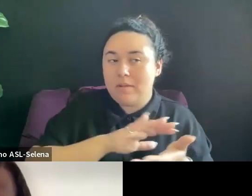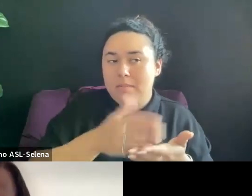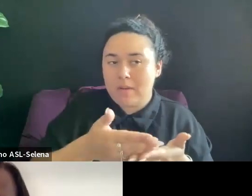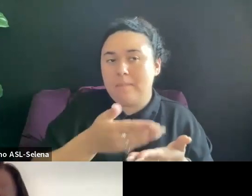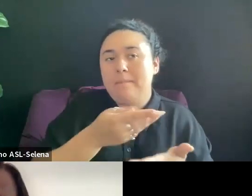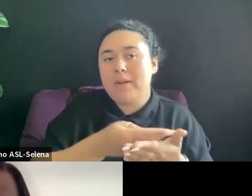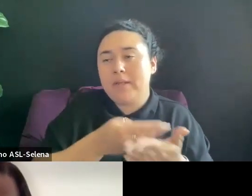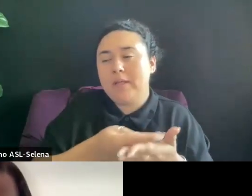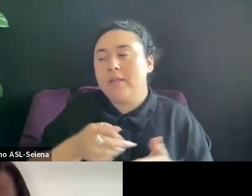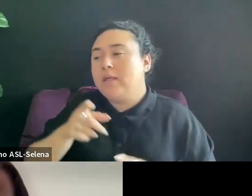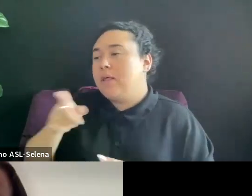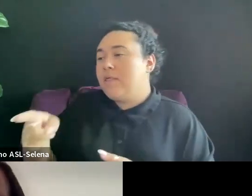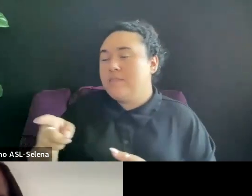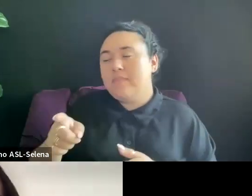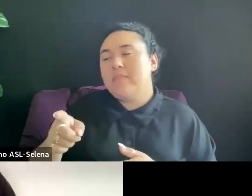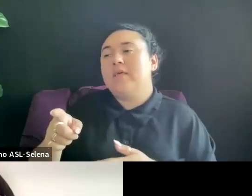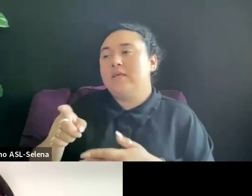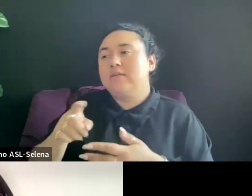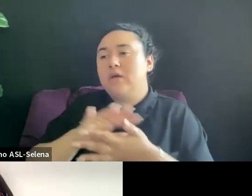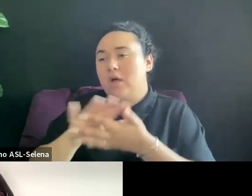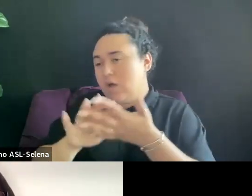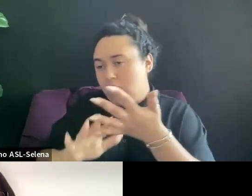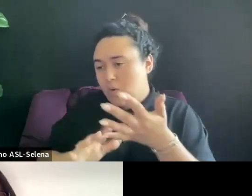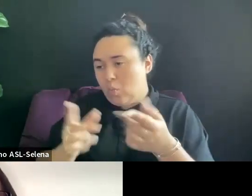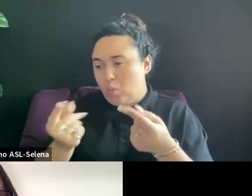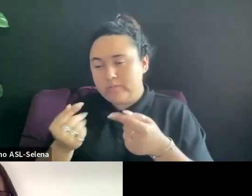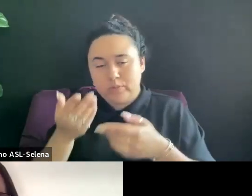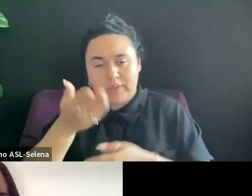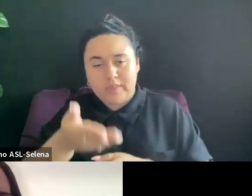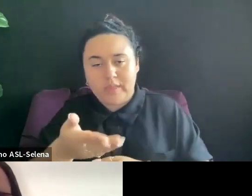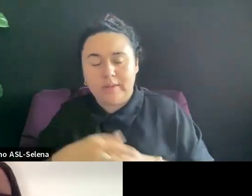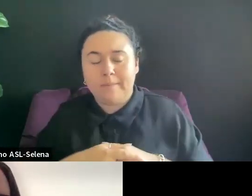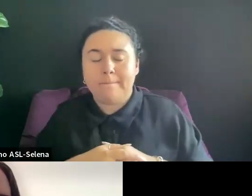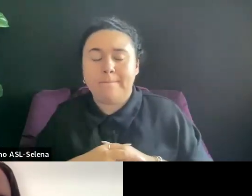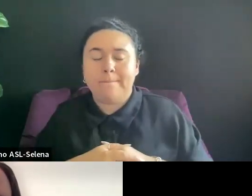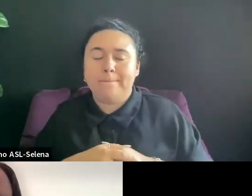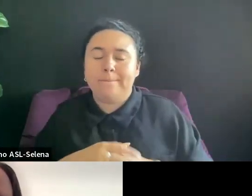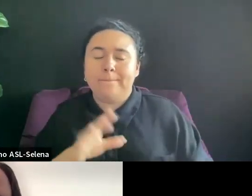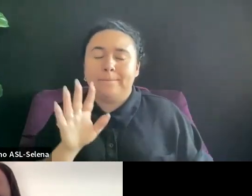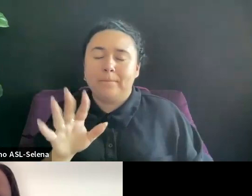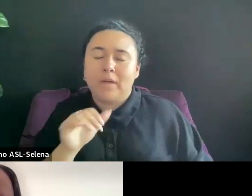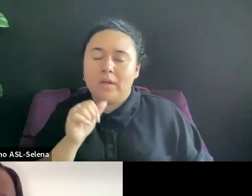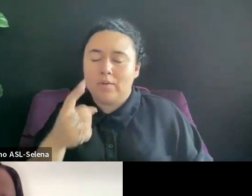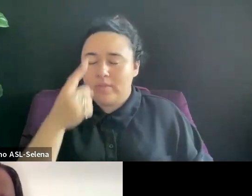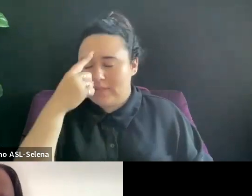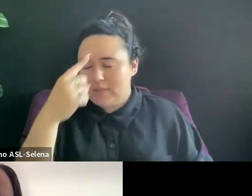ARE GOING TO DO WHEN YOU ARE THERE. BUT I DON'T THINK THAT THERE ARE ANY. ARE YOU AWARE OF ANY?